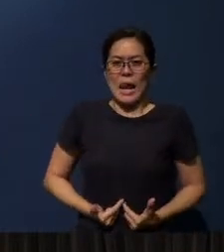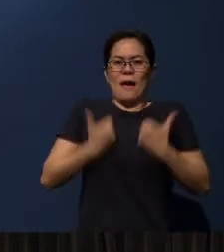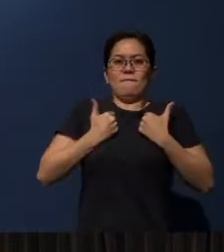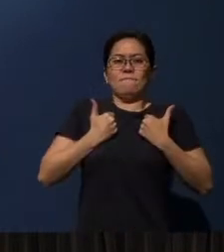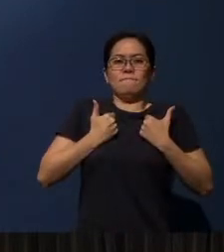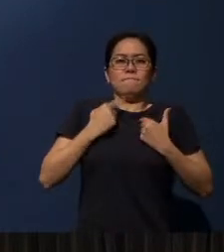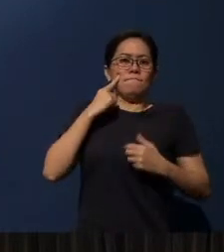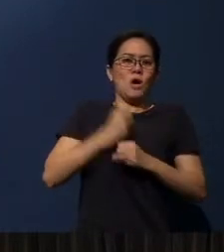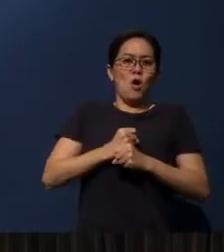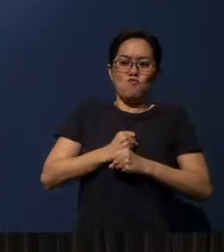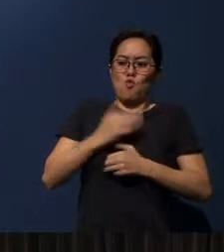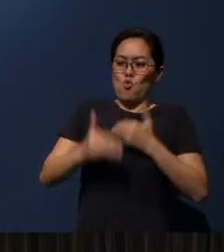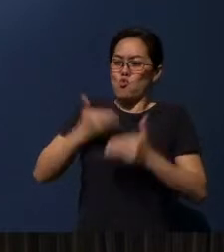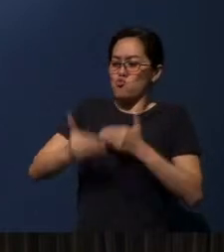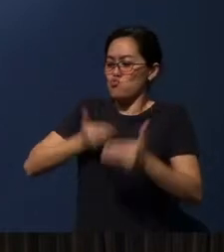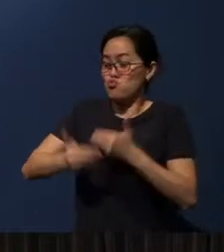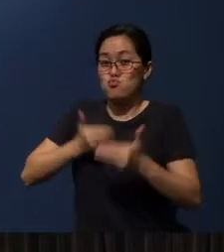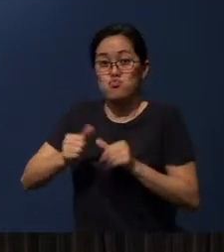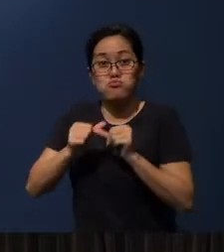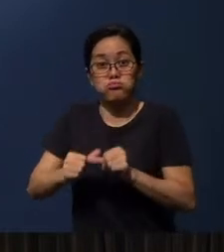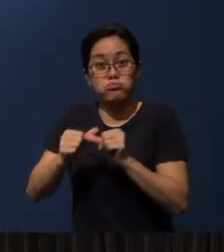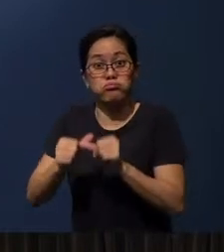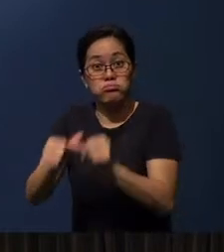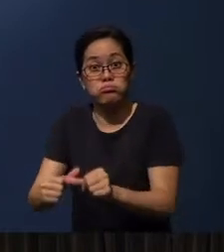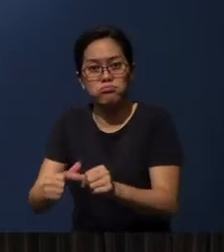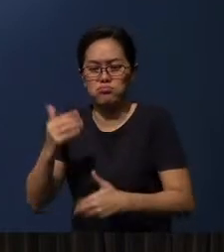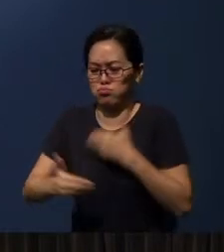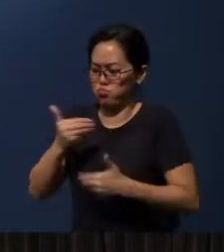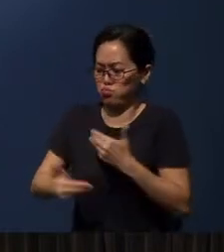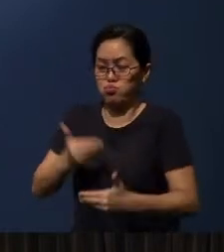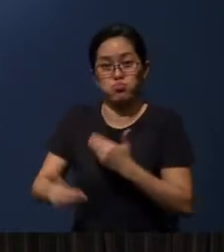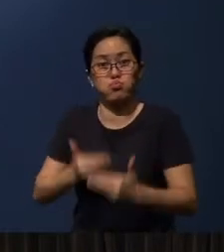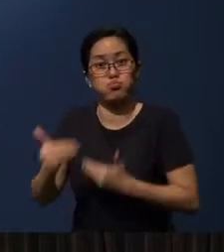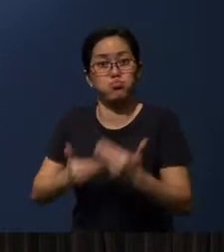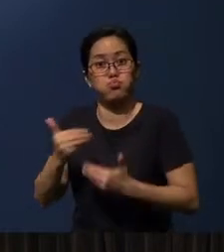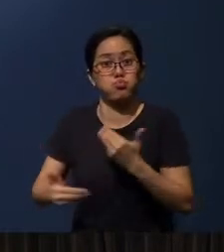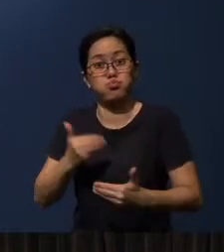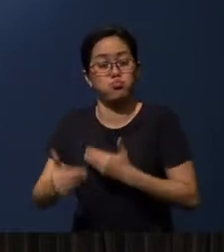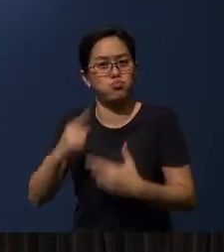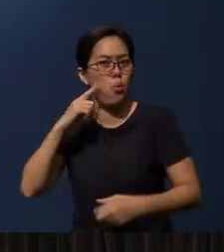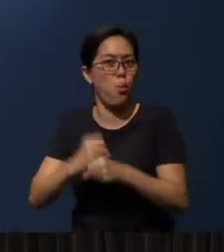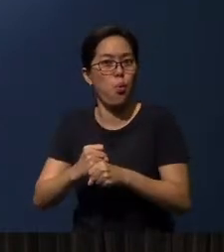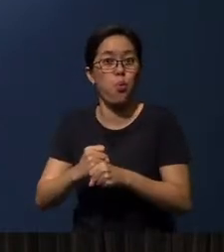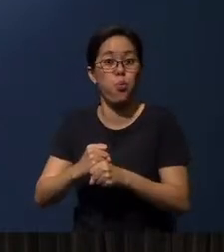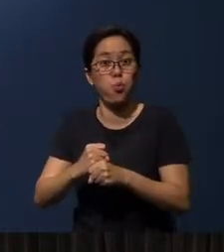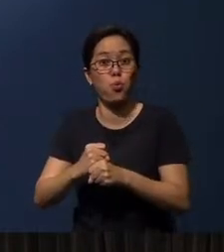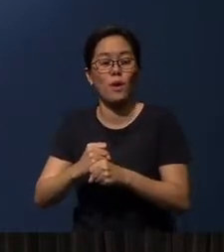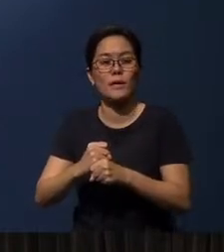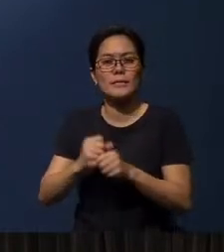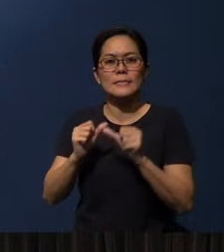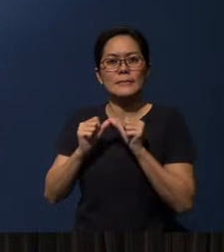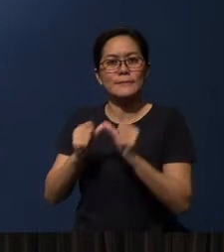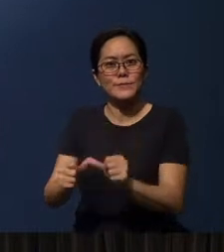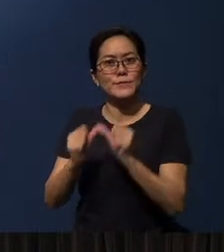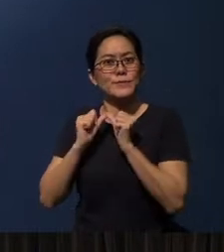an ongoing faith, a continuous faith, a continual keeping of faith.